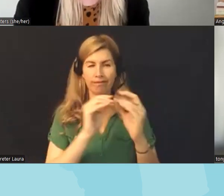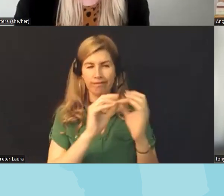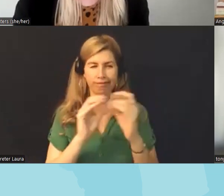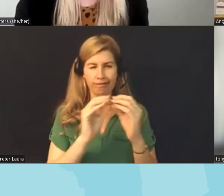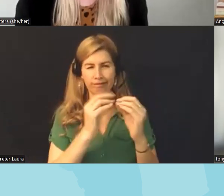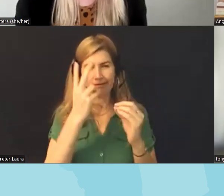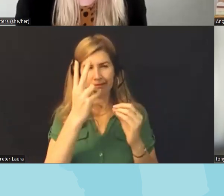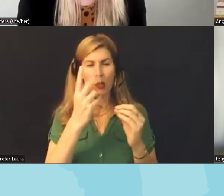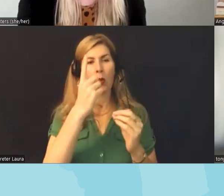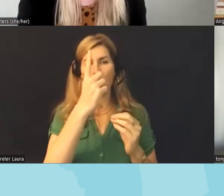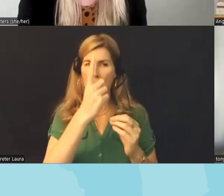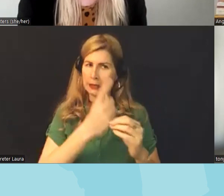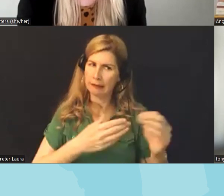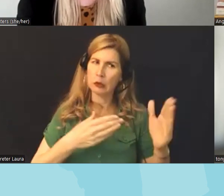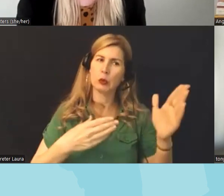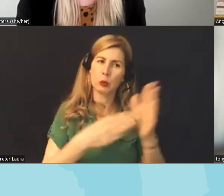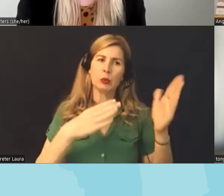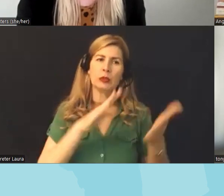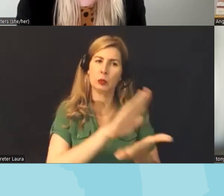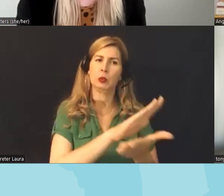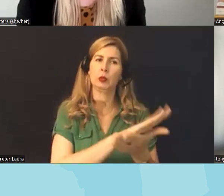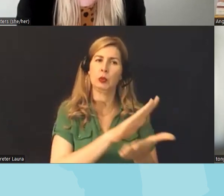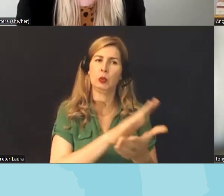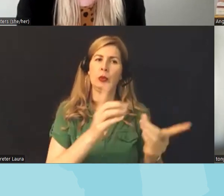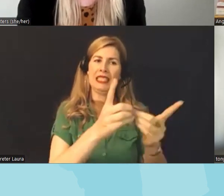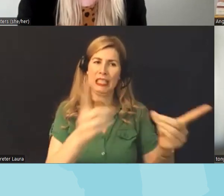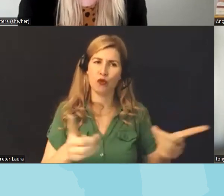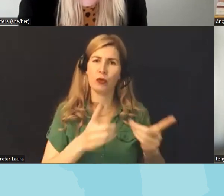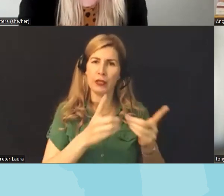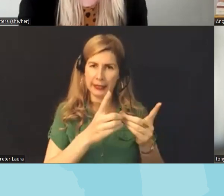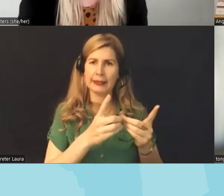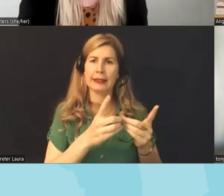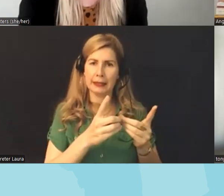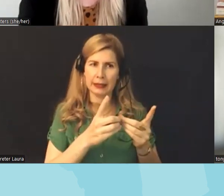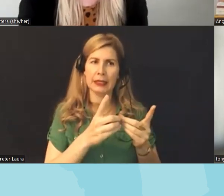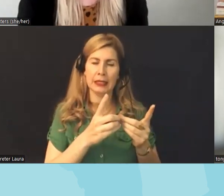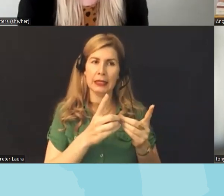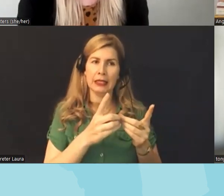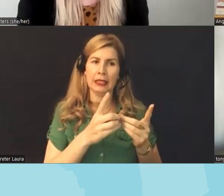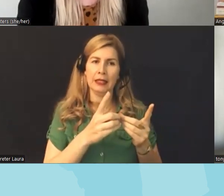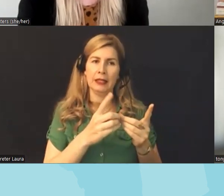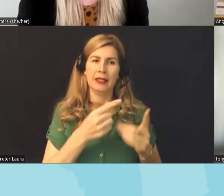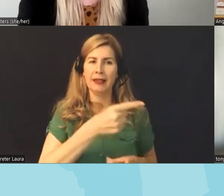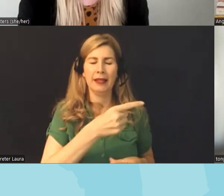against the school district for its particular uh particularly bad uh policy but the other